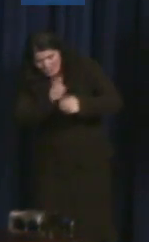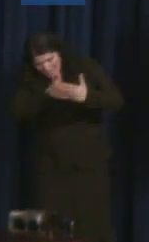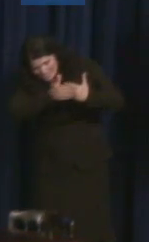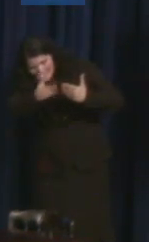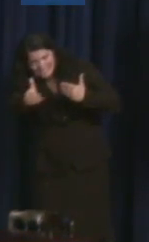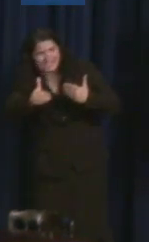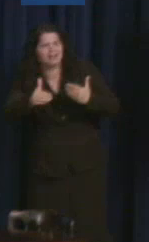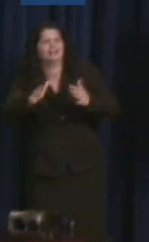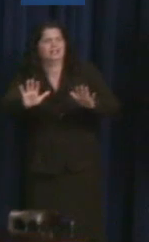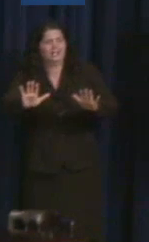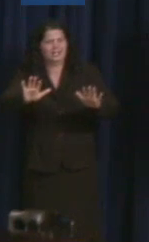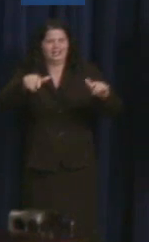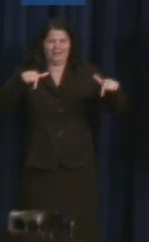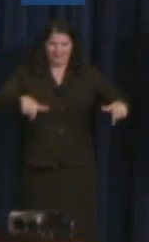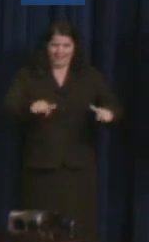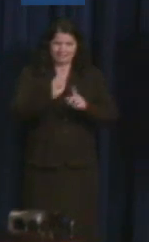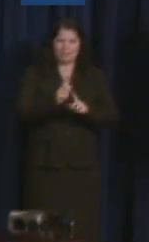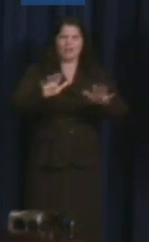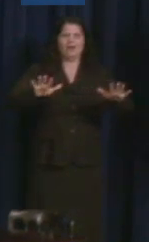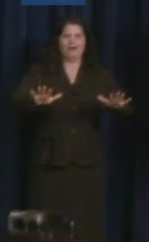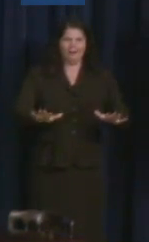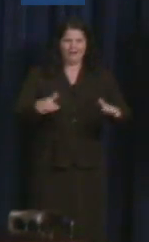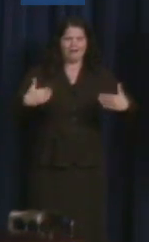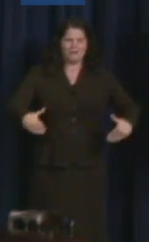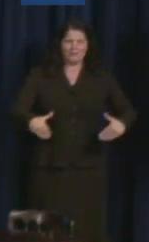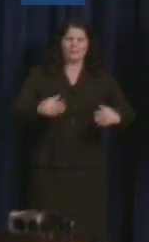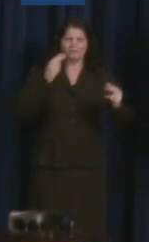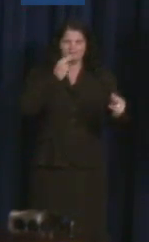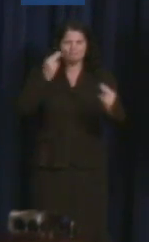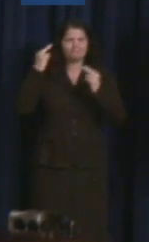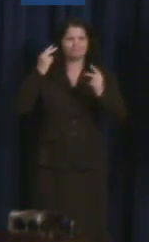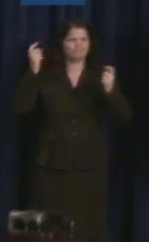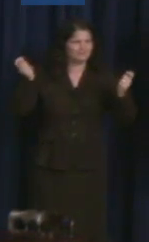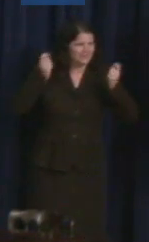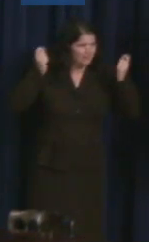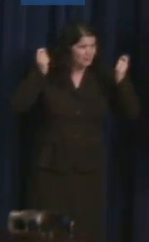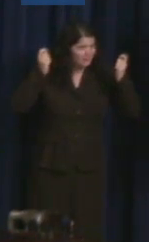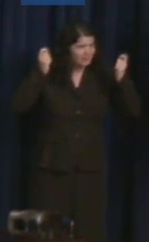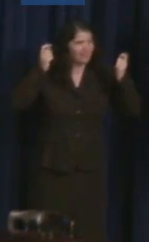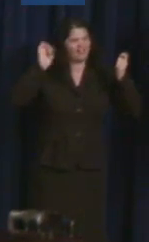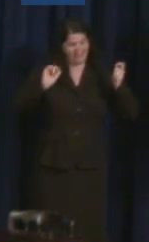step back and reflect on how far we've come and to use that as motivation for the work ahead.